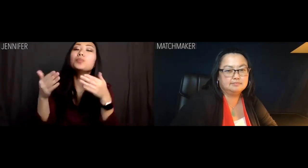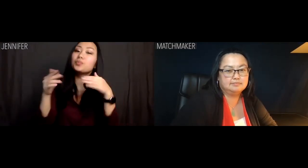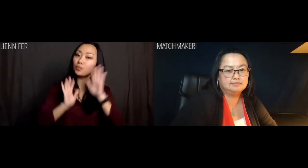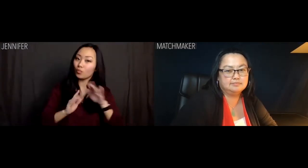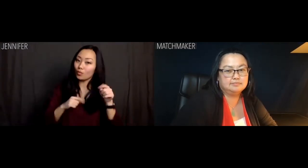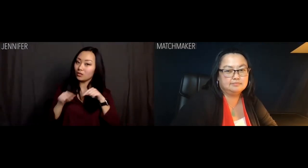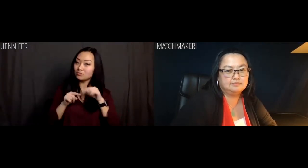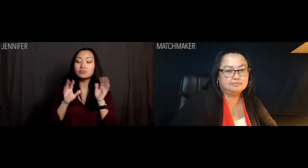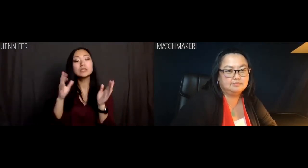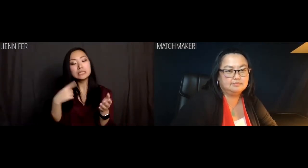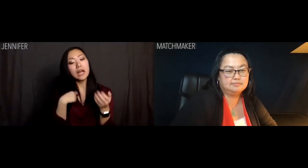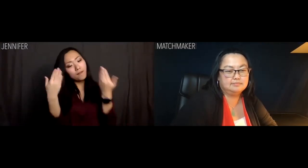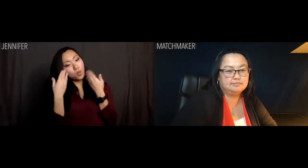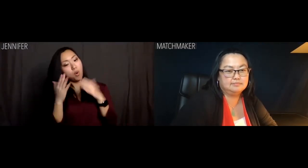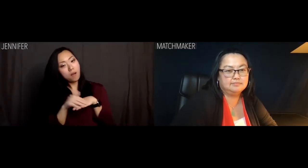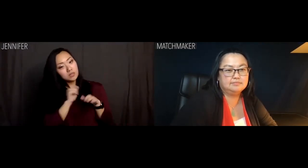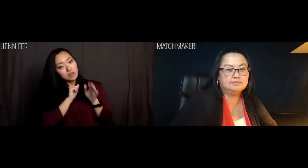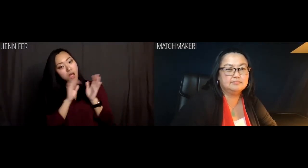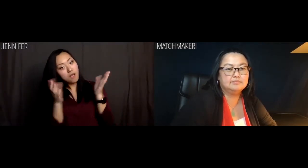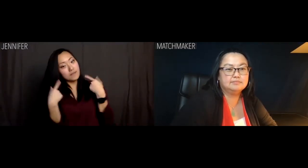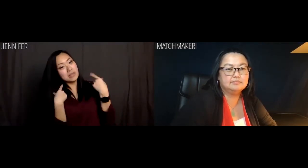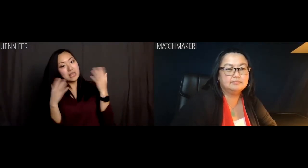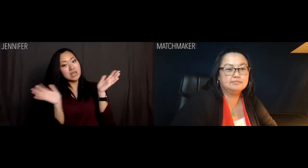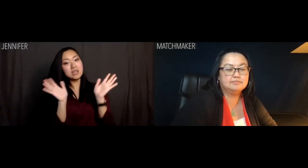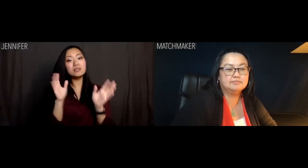is to take some elaborate me time.